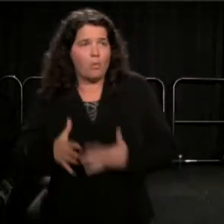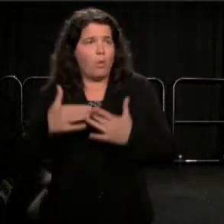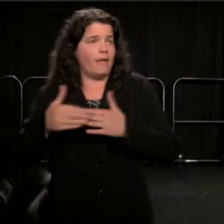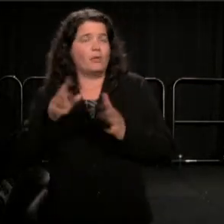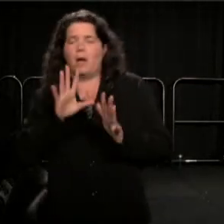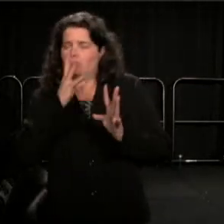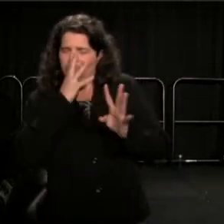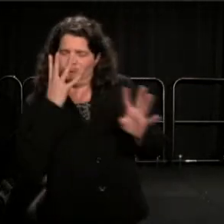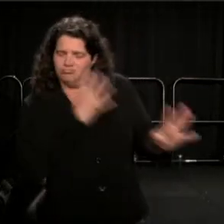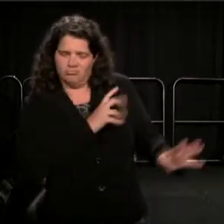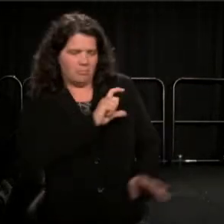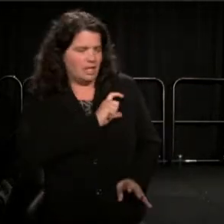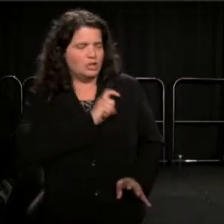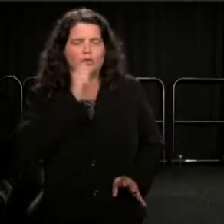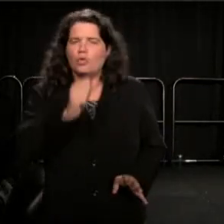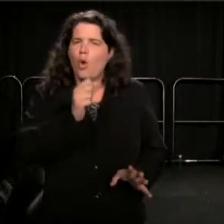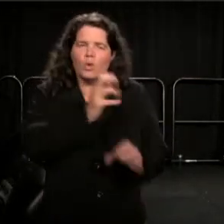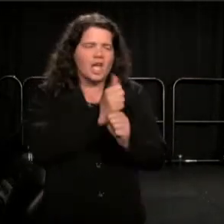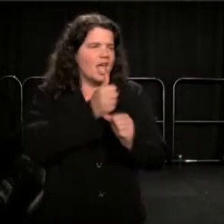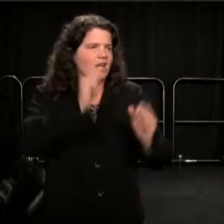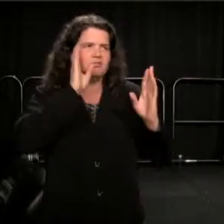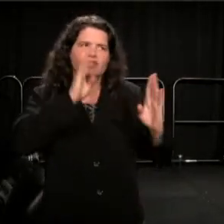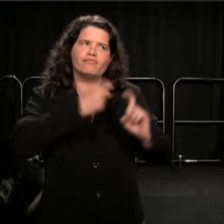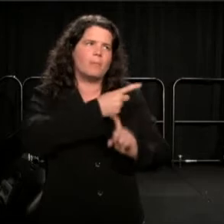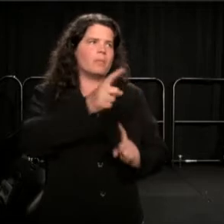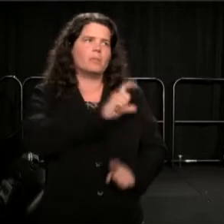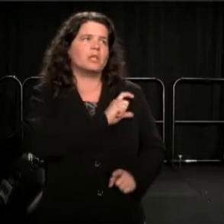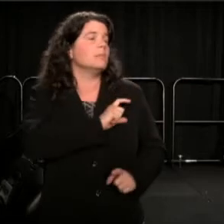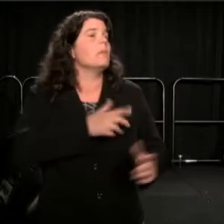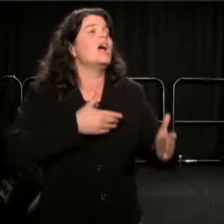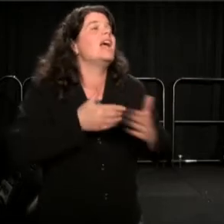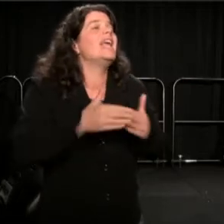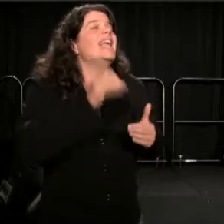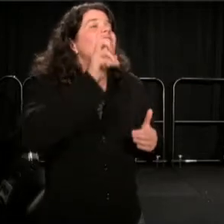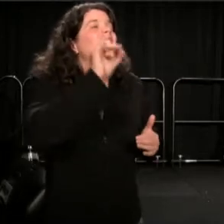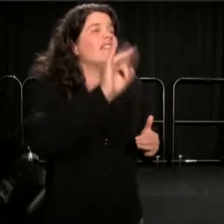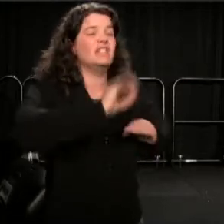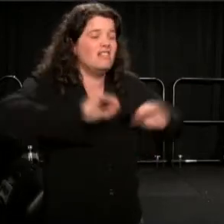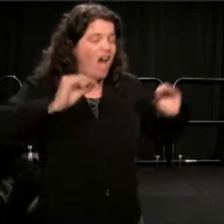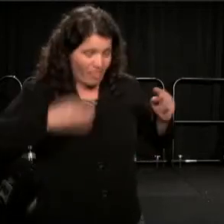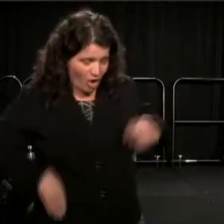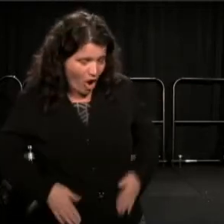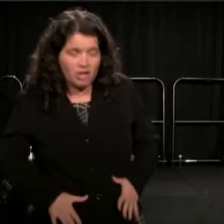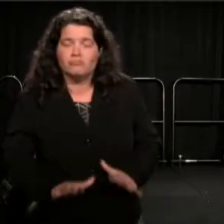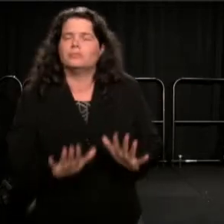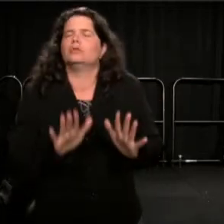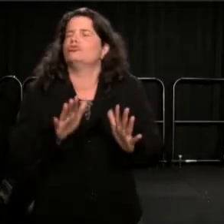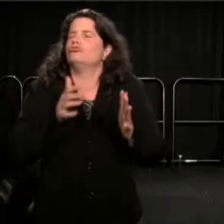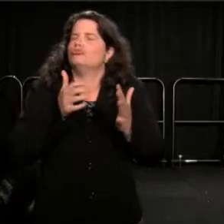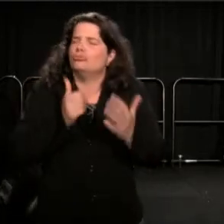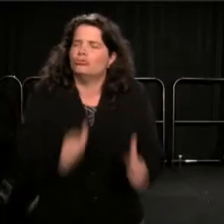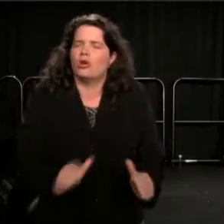don't even draw no attention, but even if you don't got nothing on you, I still don't expect for you to draw no attention to the police.